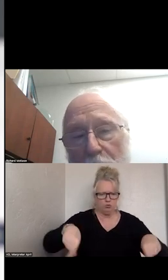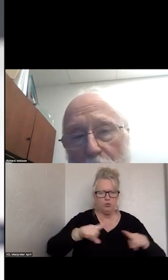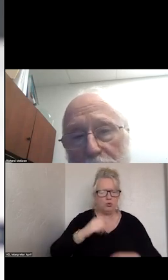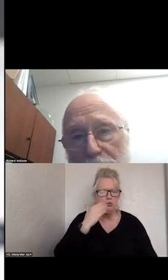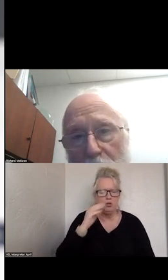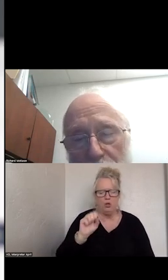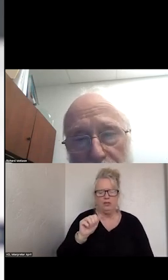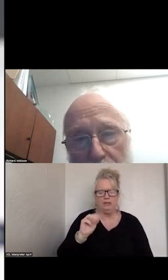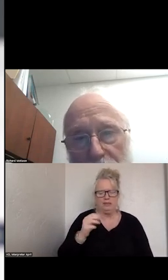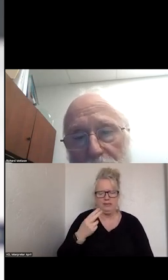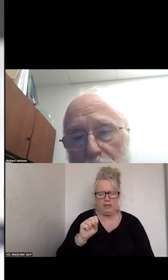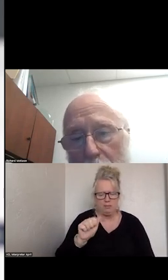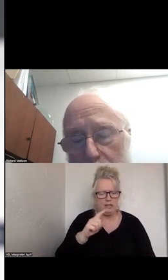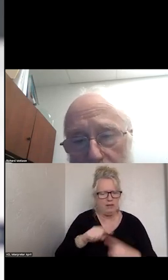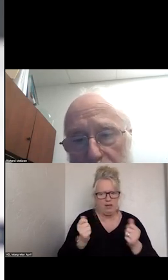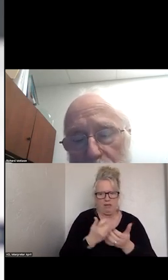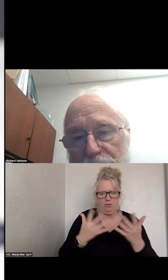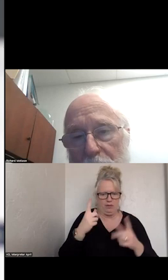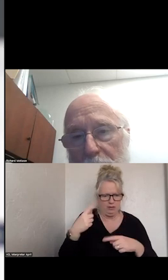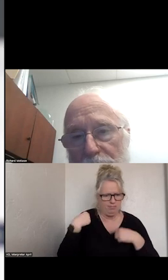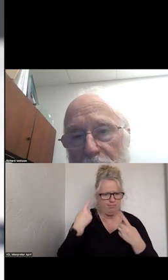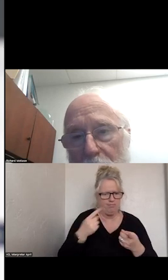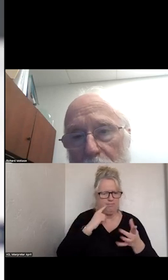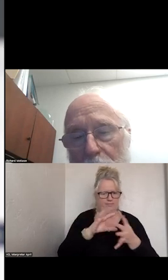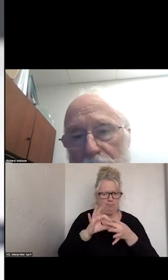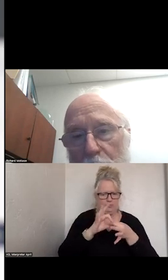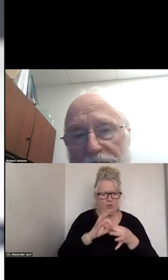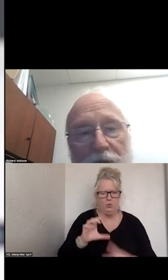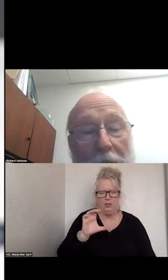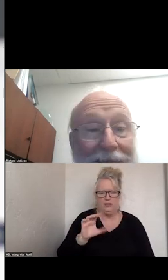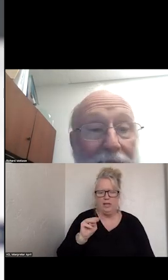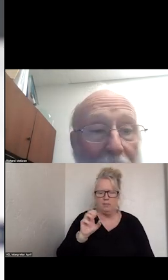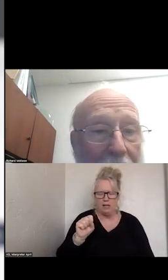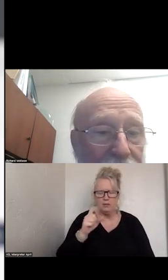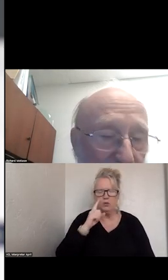HAS BEEN DOING EVERYTHING THAT WE CAN TO COLLABORATE WITH CMS TO EXPAND THE ACCESS